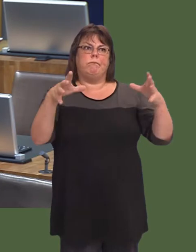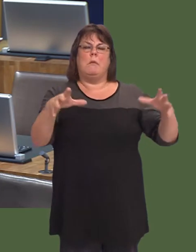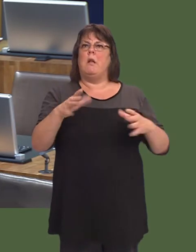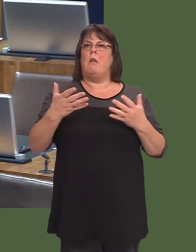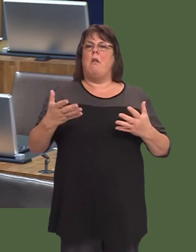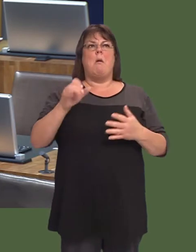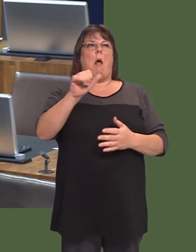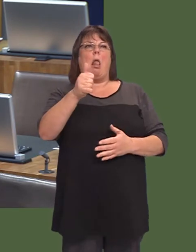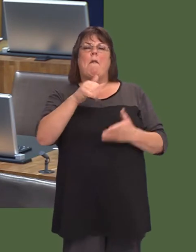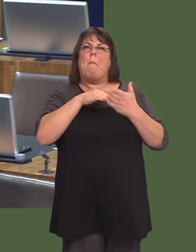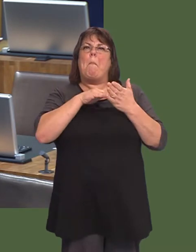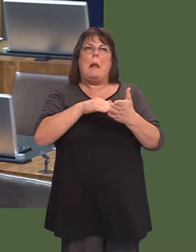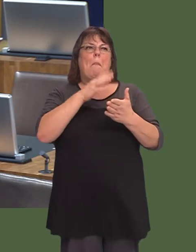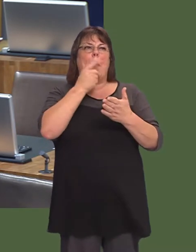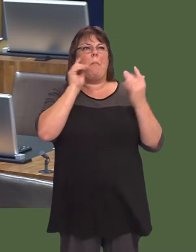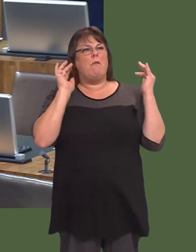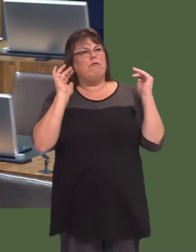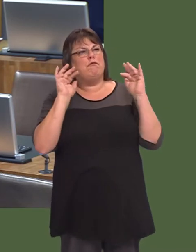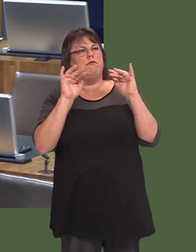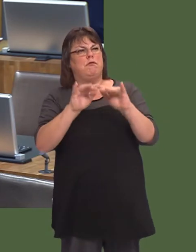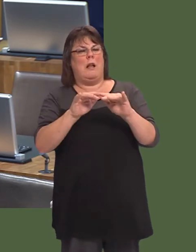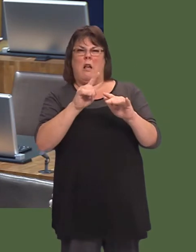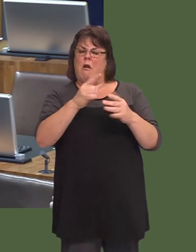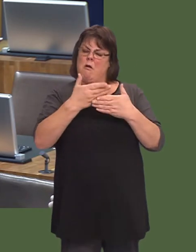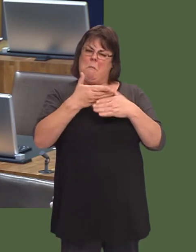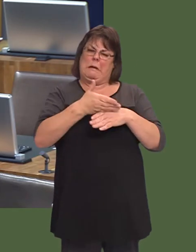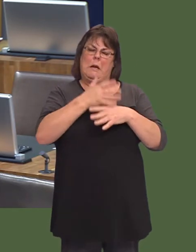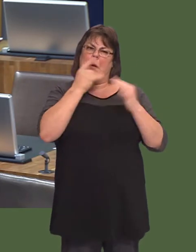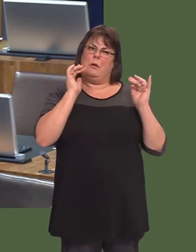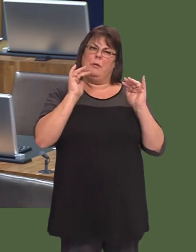With 11 million passengers a year going through the station, itís by far the busiest in Wales and itís growing.